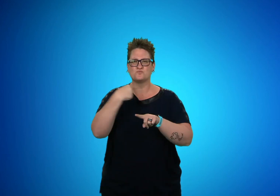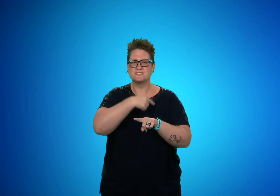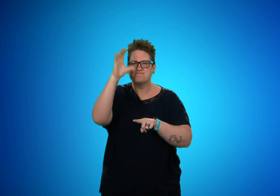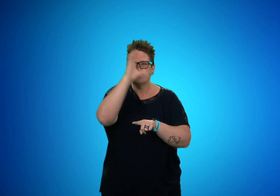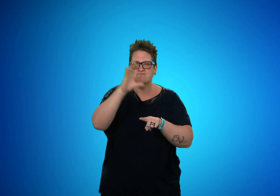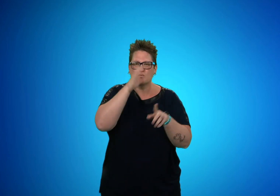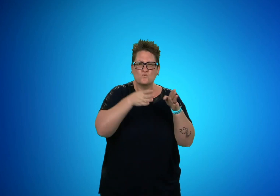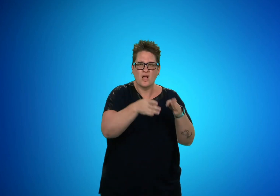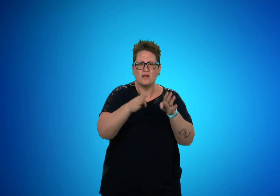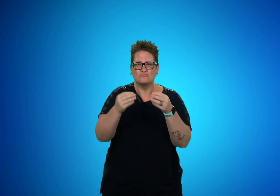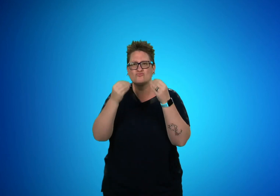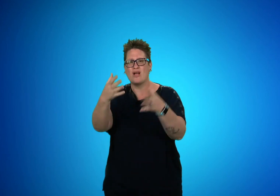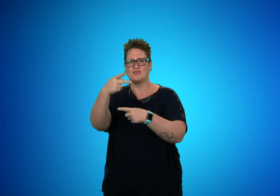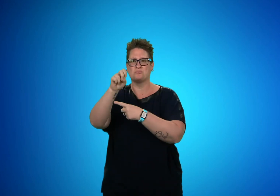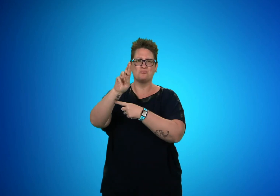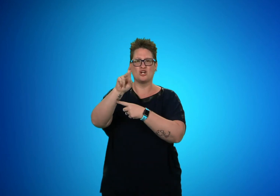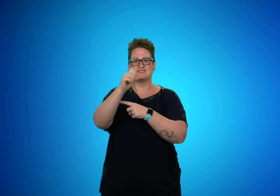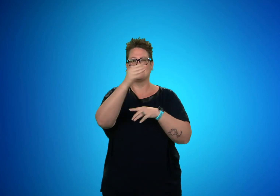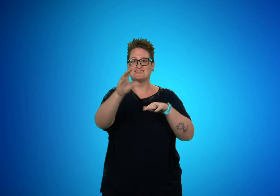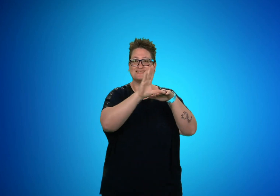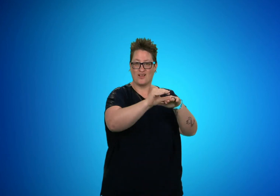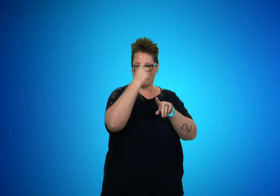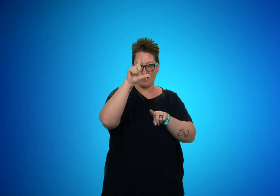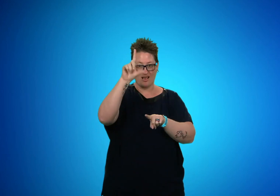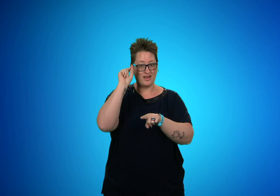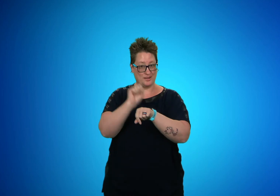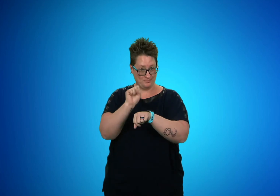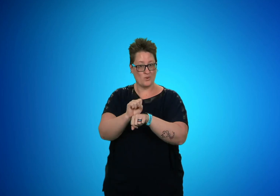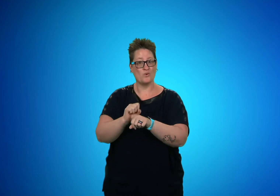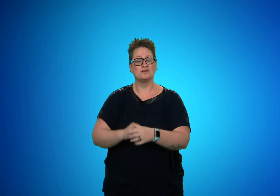We are searching for ways to provide perks and discounts for Gallaudet employees.